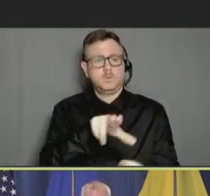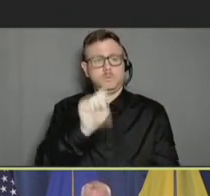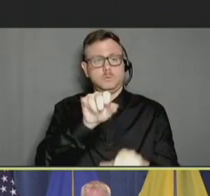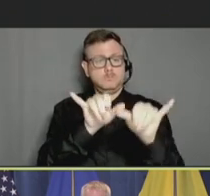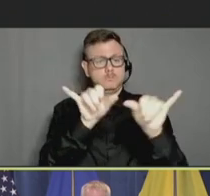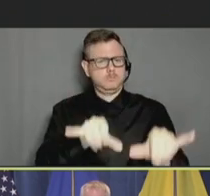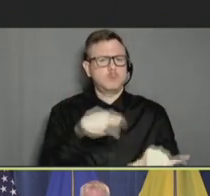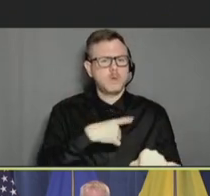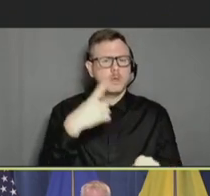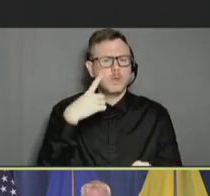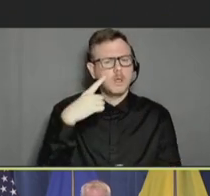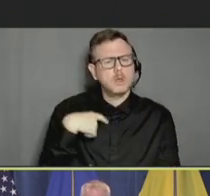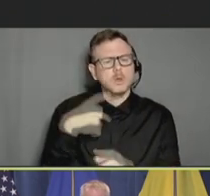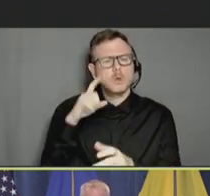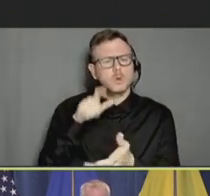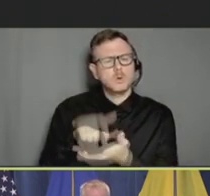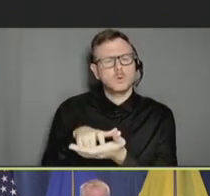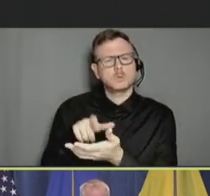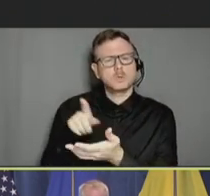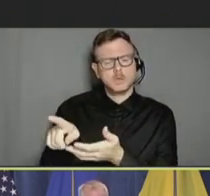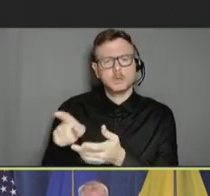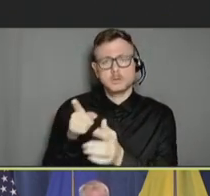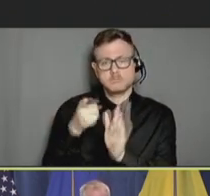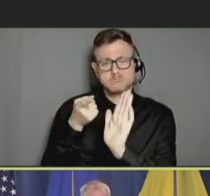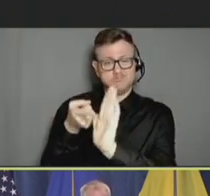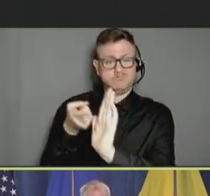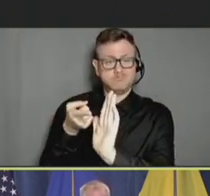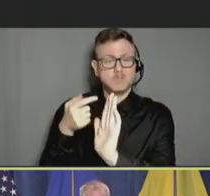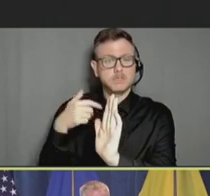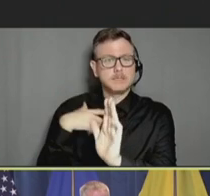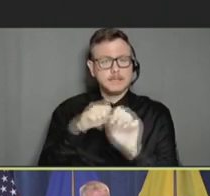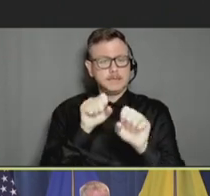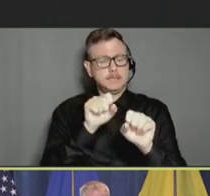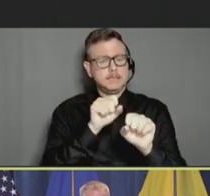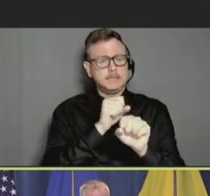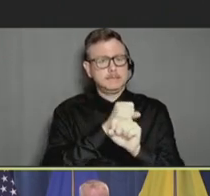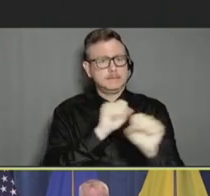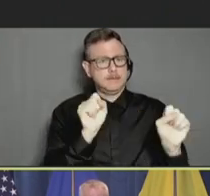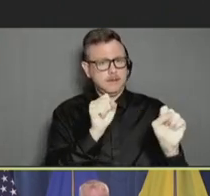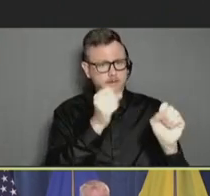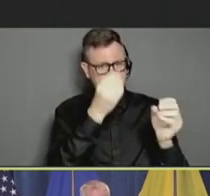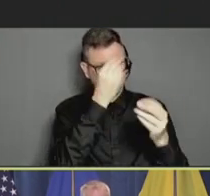important to recognize that not only did we look at safety data from this number of U.S.